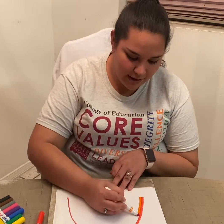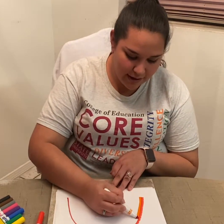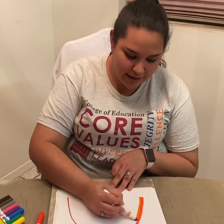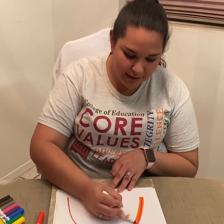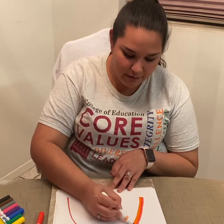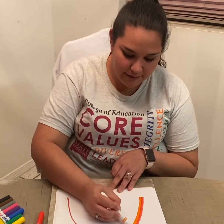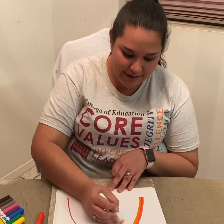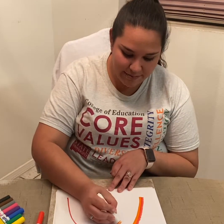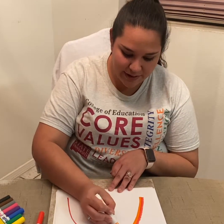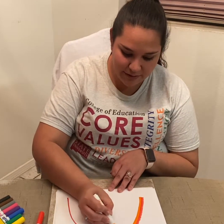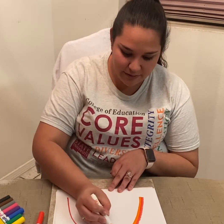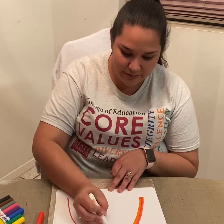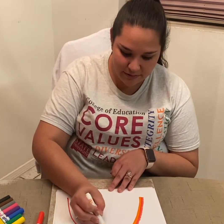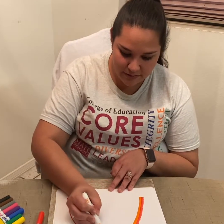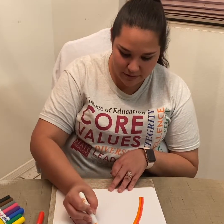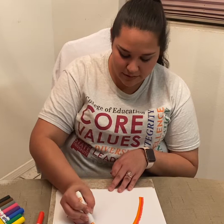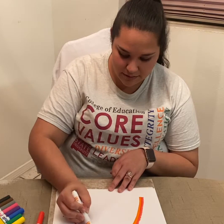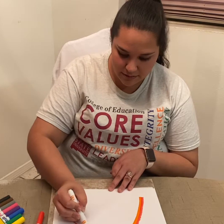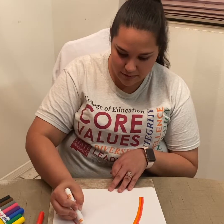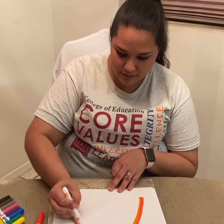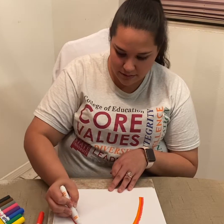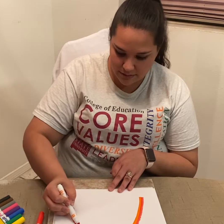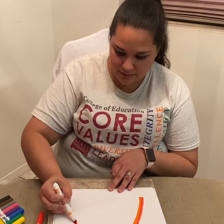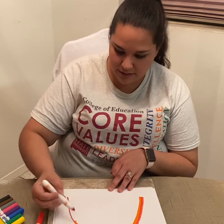our rainbow.